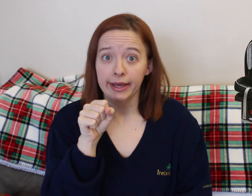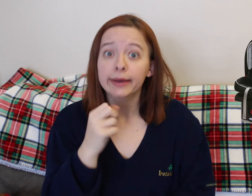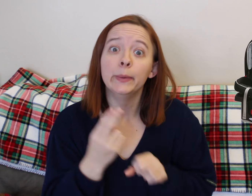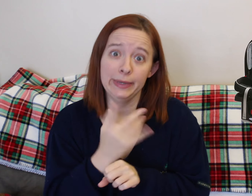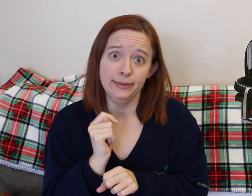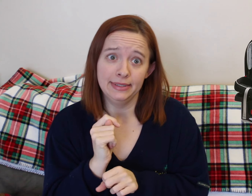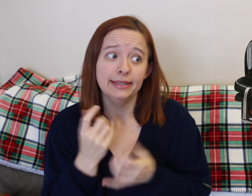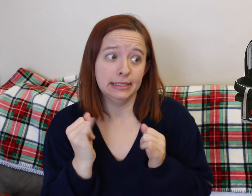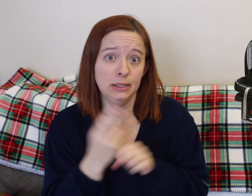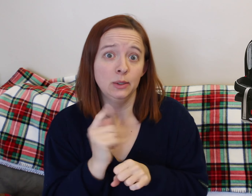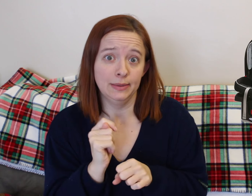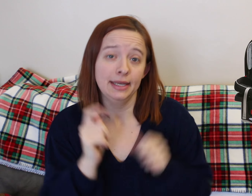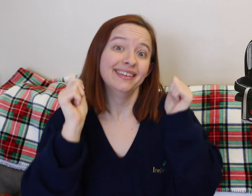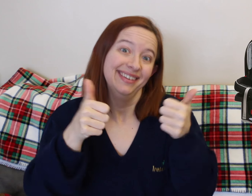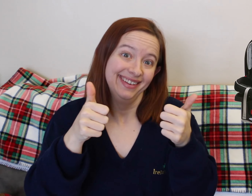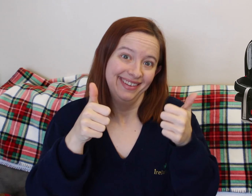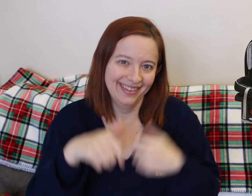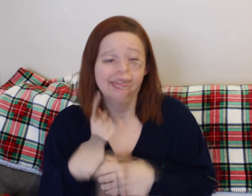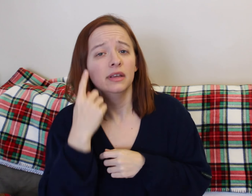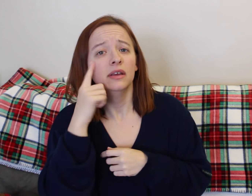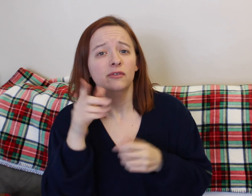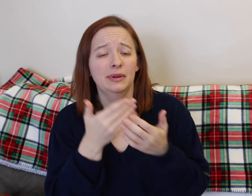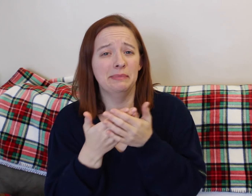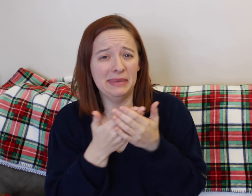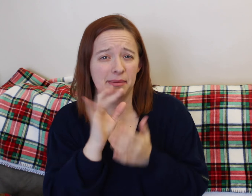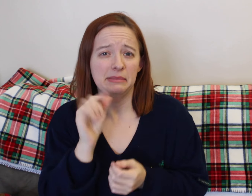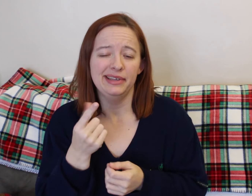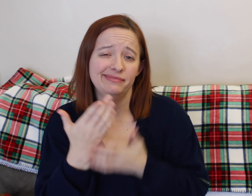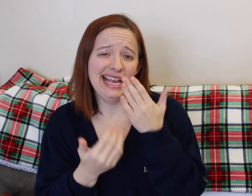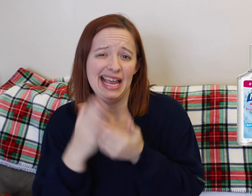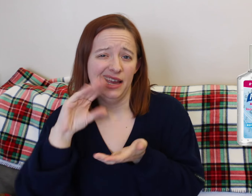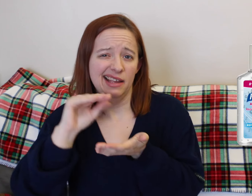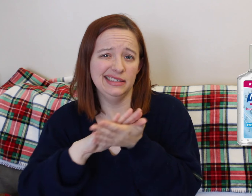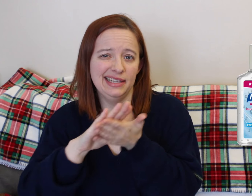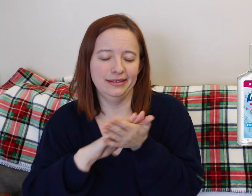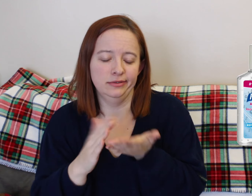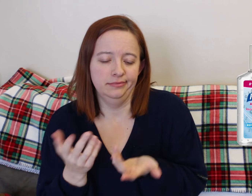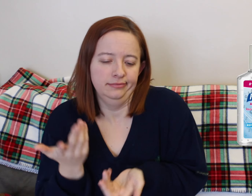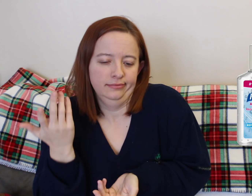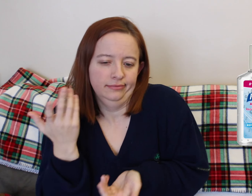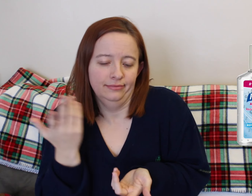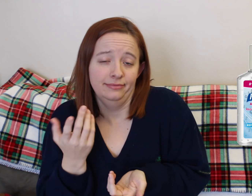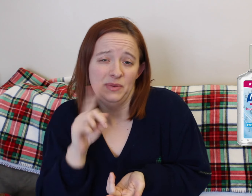But you can bring them if you know that. But if you're not sure, bring them anyways. I never used them, but it didn't hurt to have them.